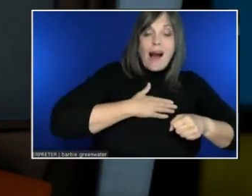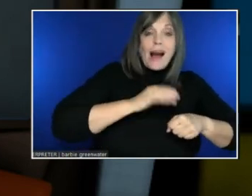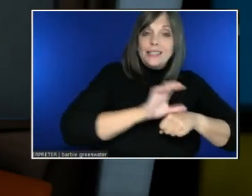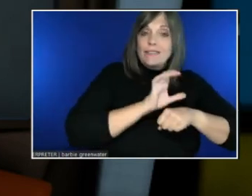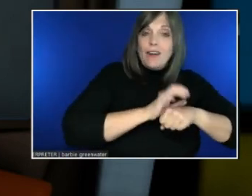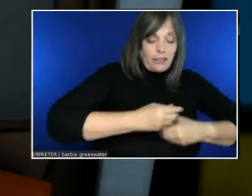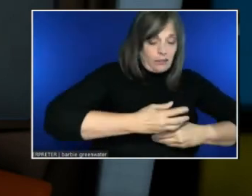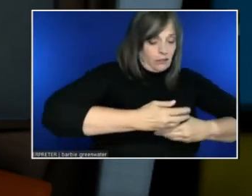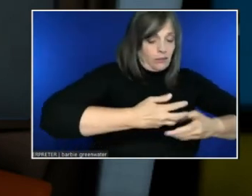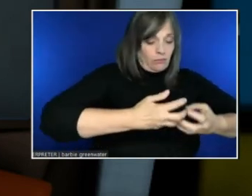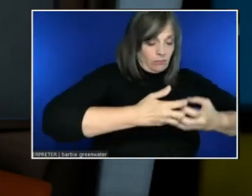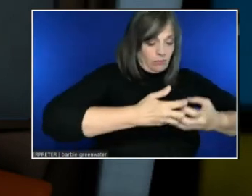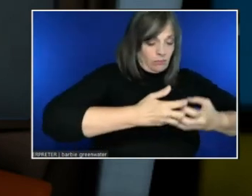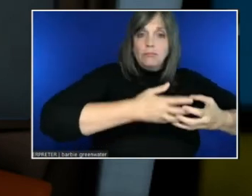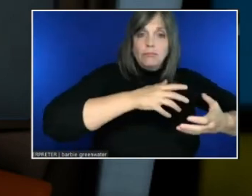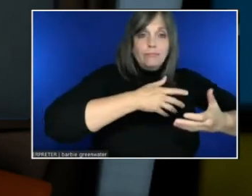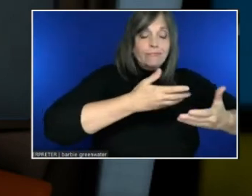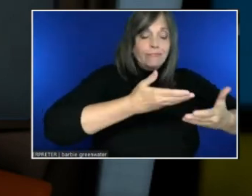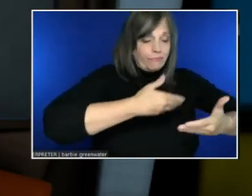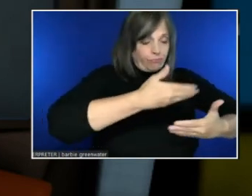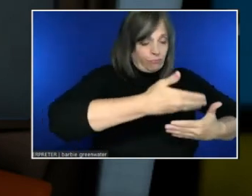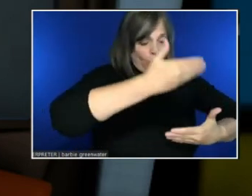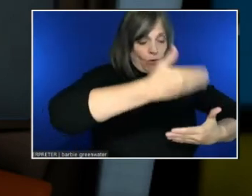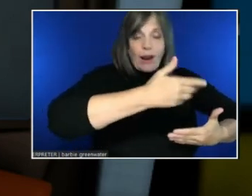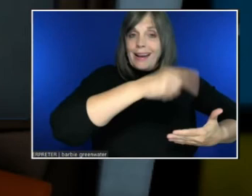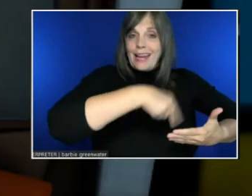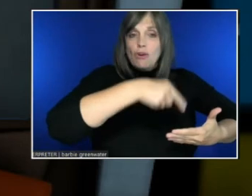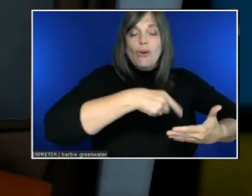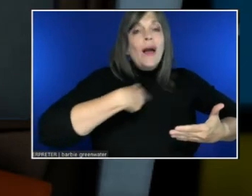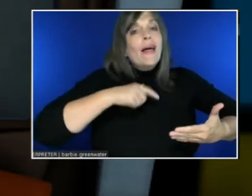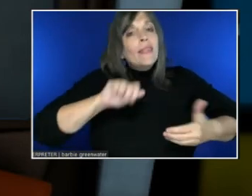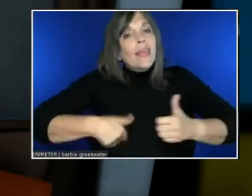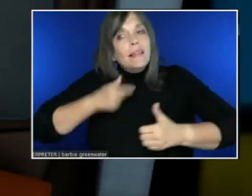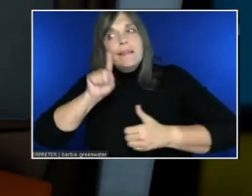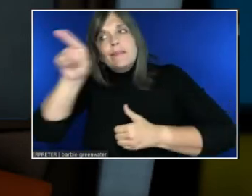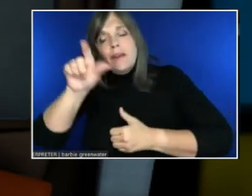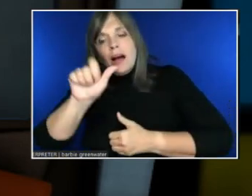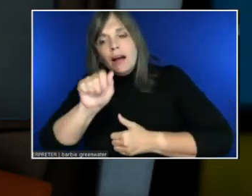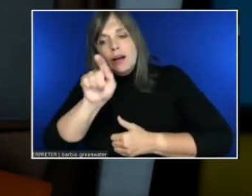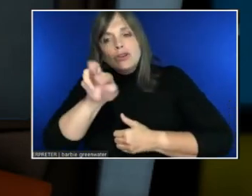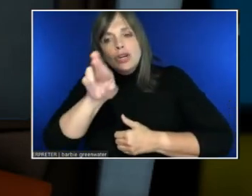So we don't -- we need the binaries that know how to interact with the Azure service.